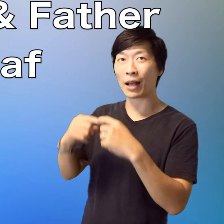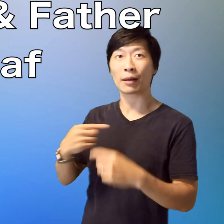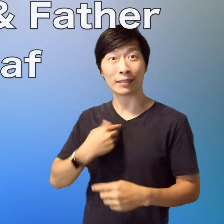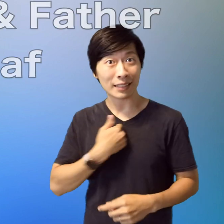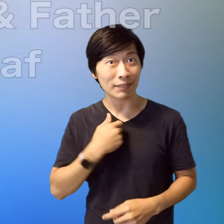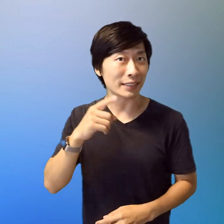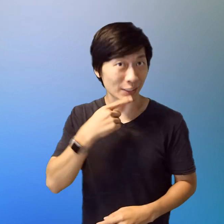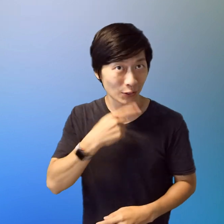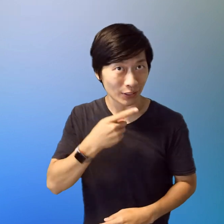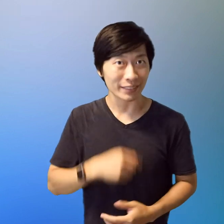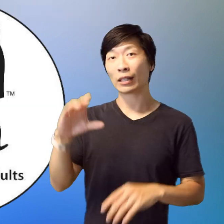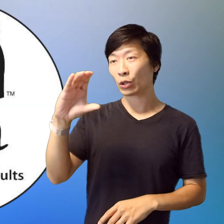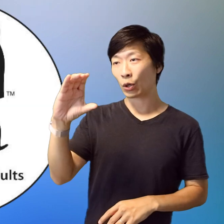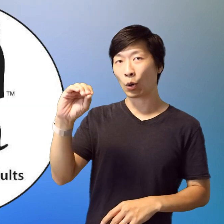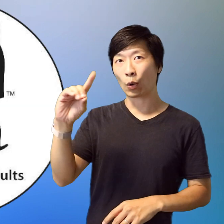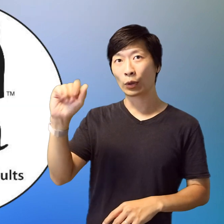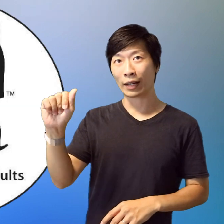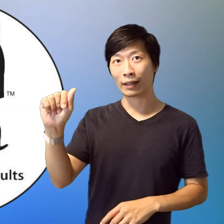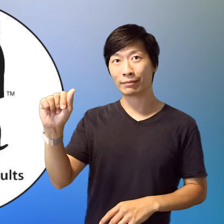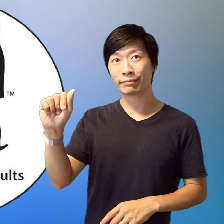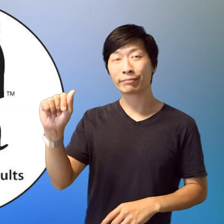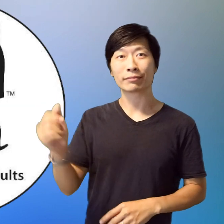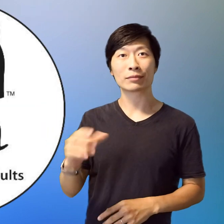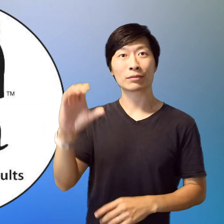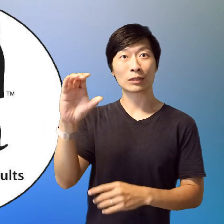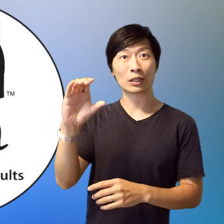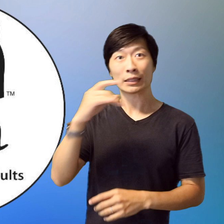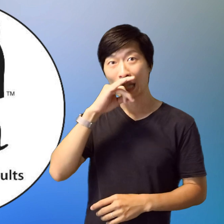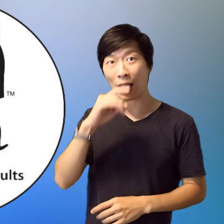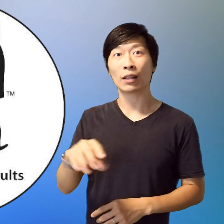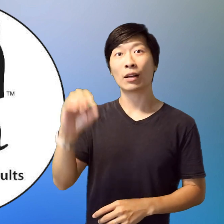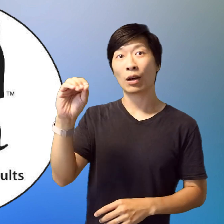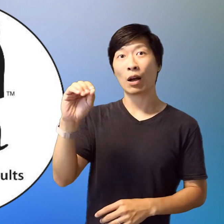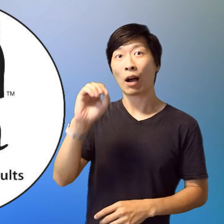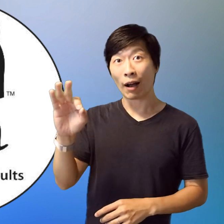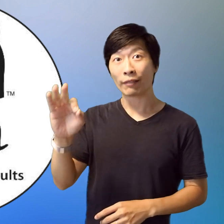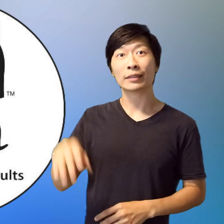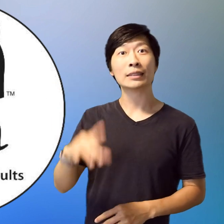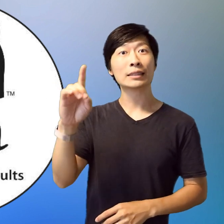learning sign language from them I'm hearing I would be considered a CODA, a